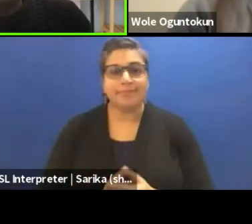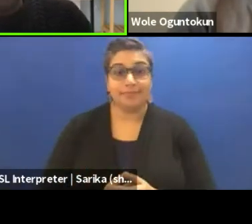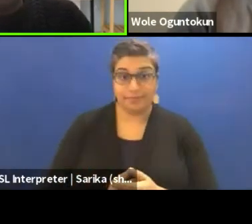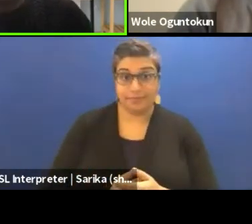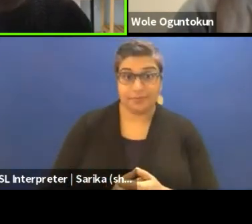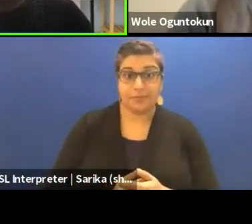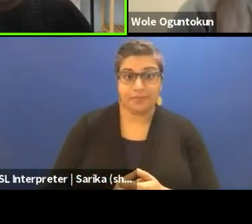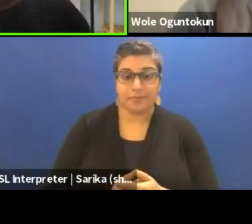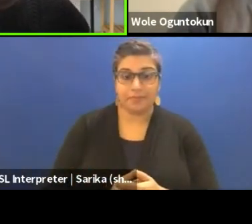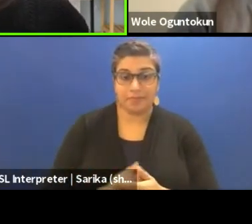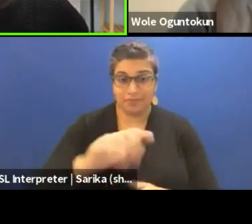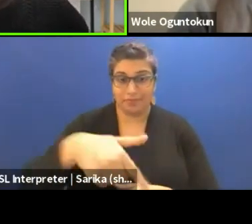Over to you Lloyd.